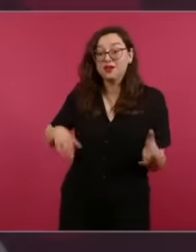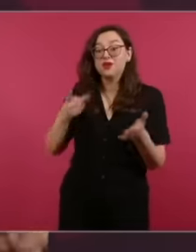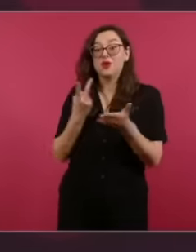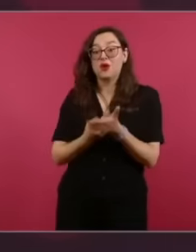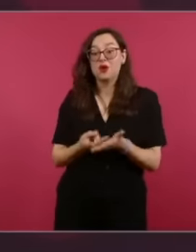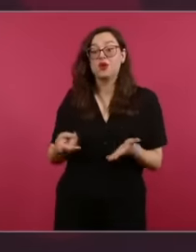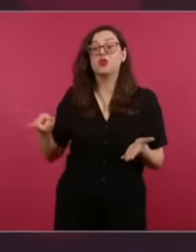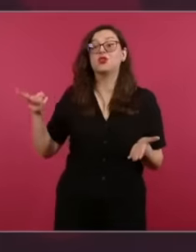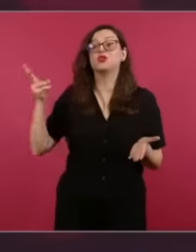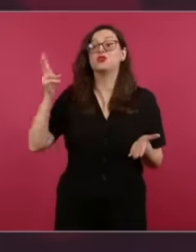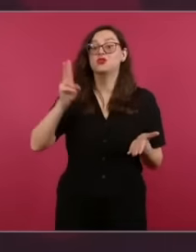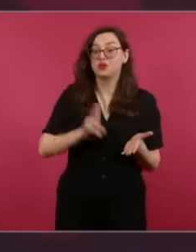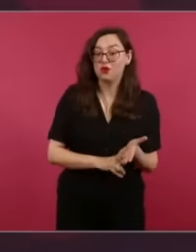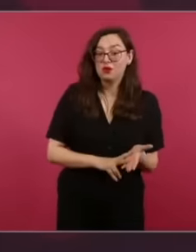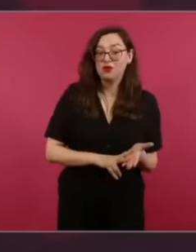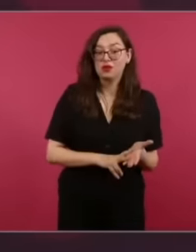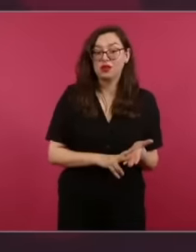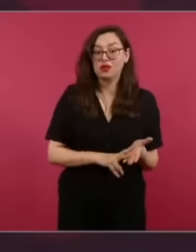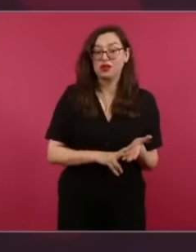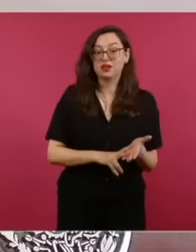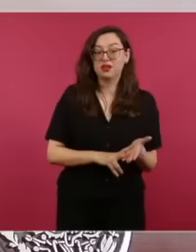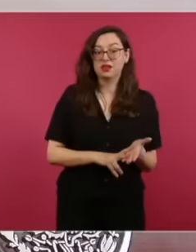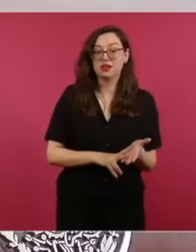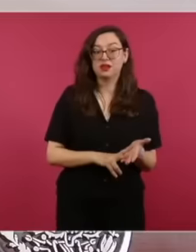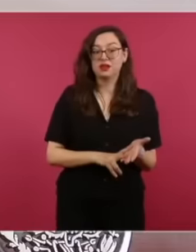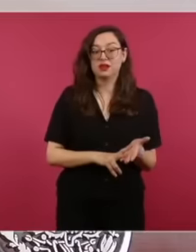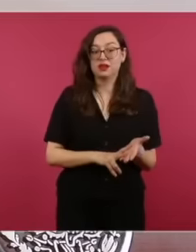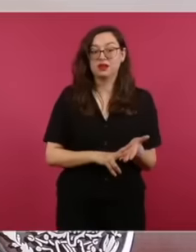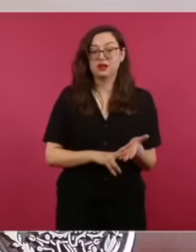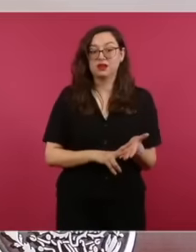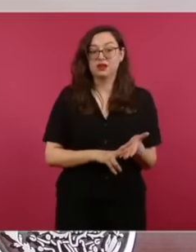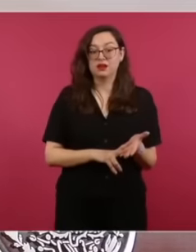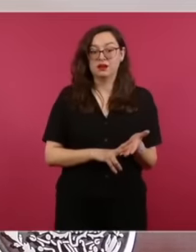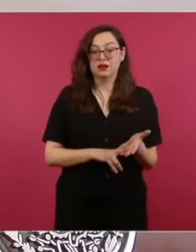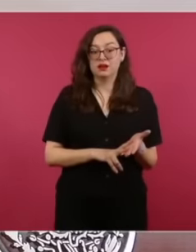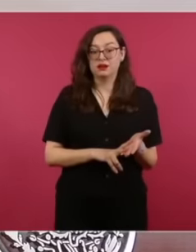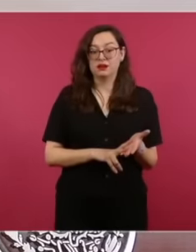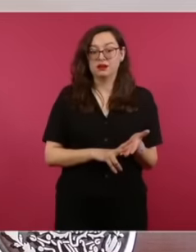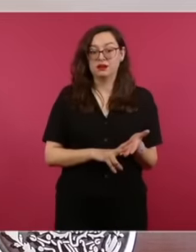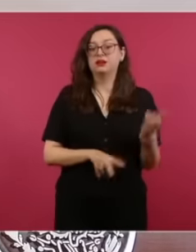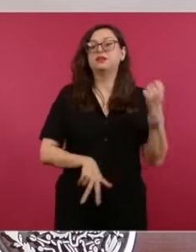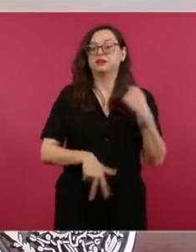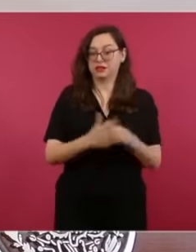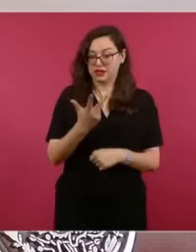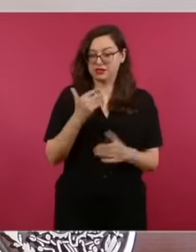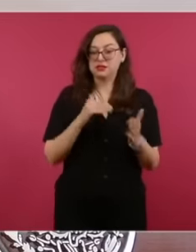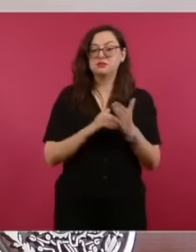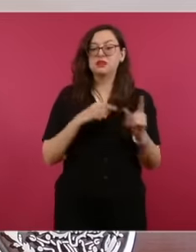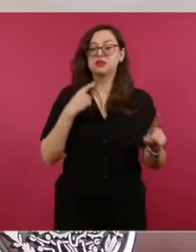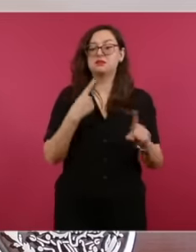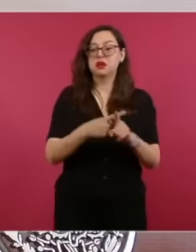, contributed another 13,000 so that I saved